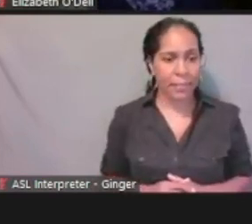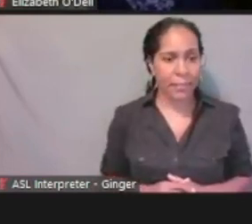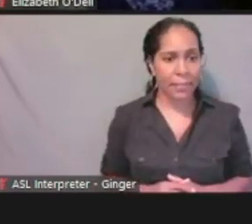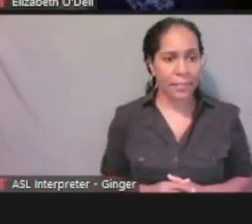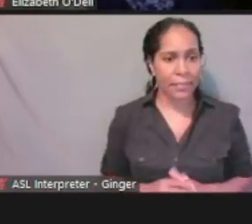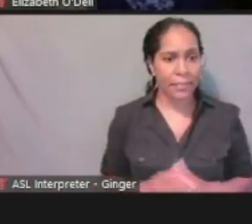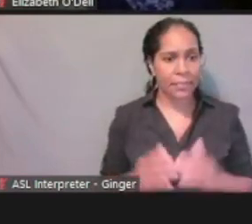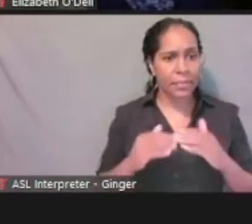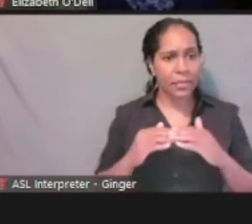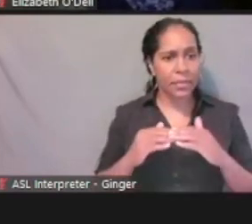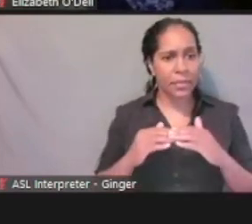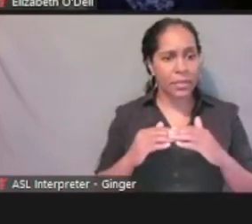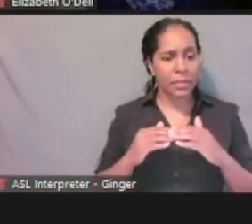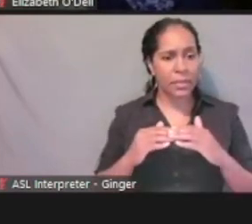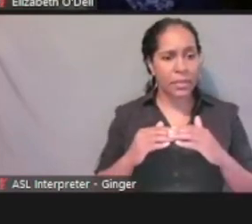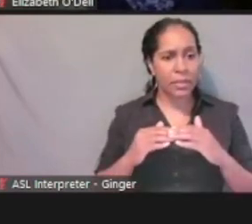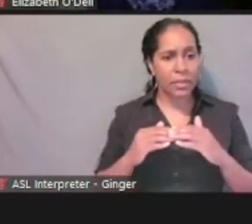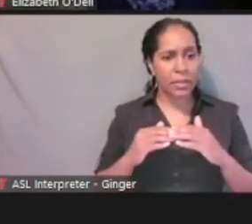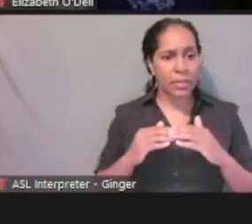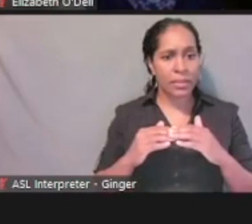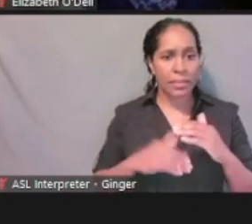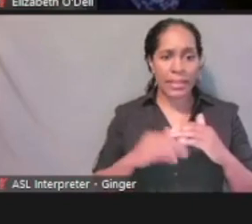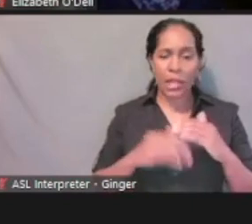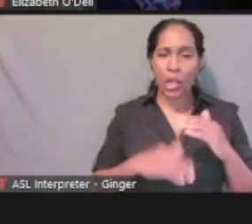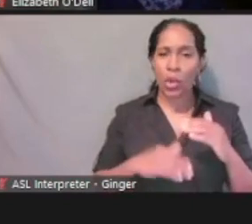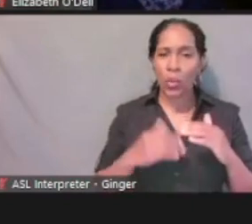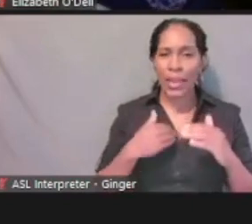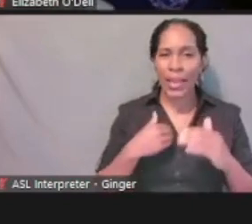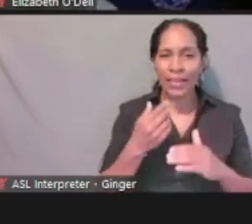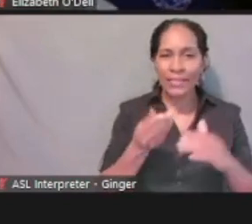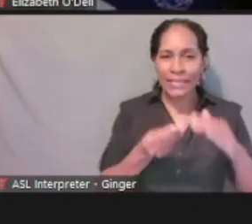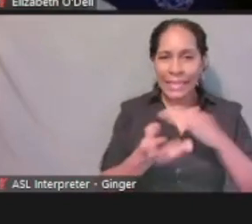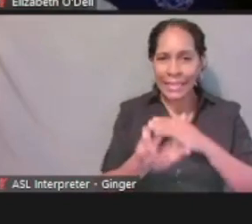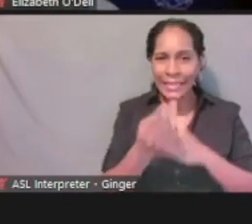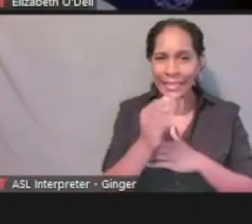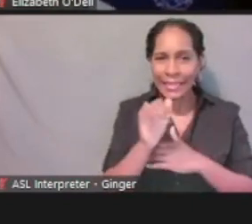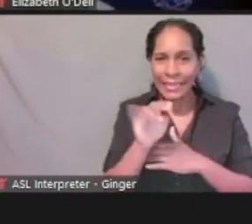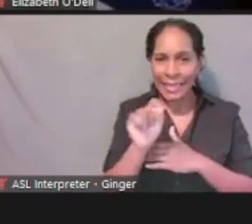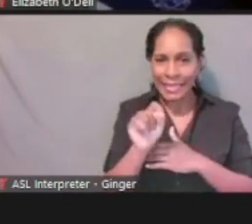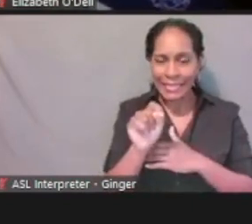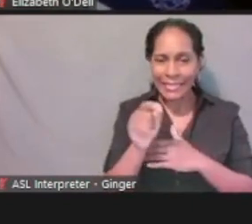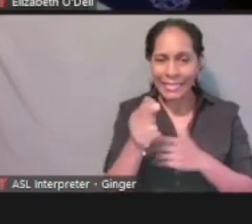we have what we call hint text, it kind of just gives more details about what that might be,